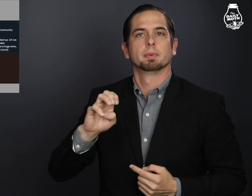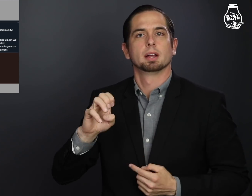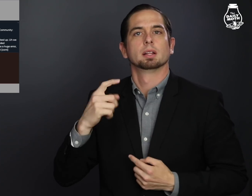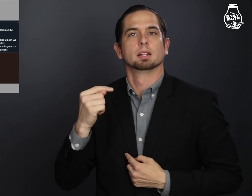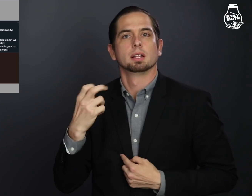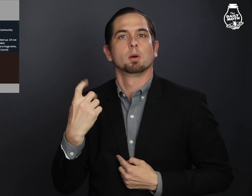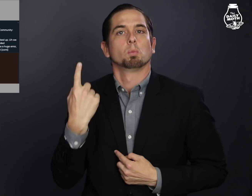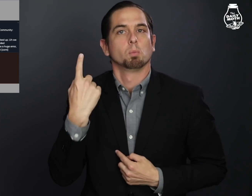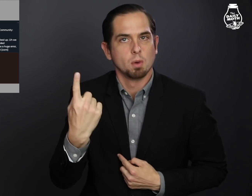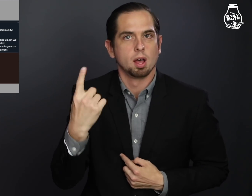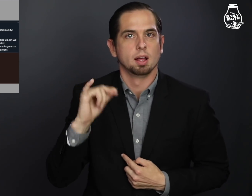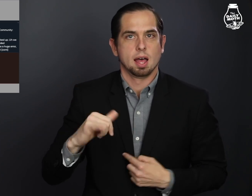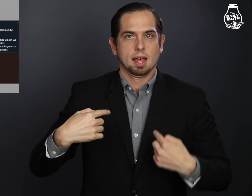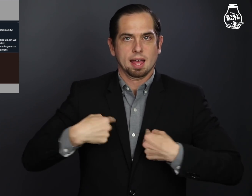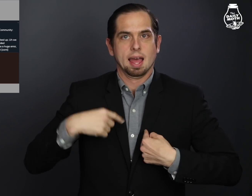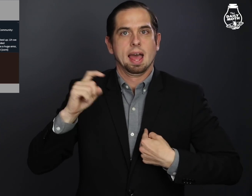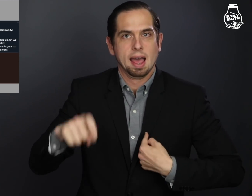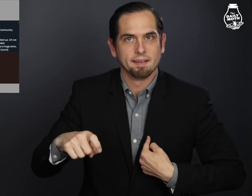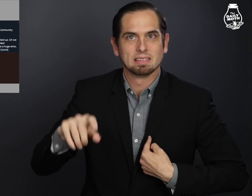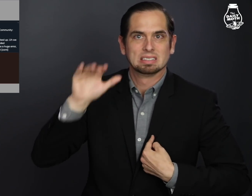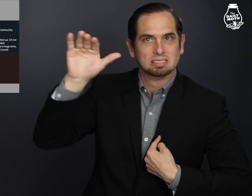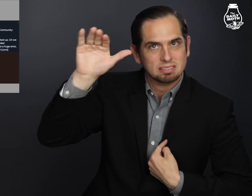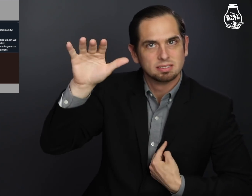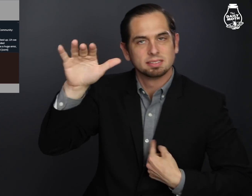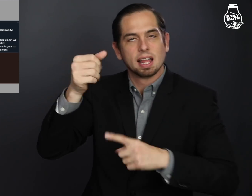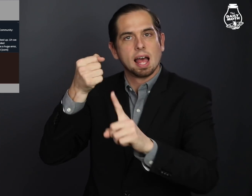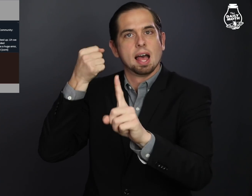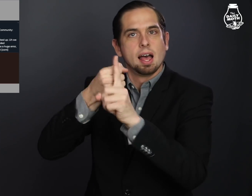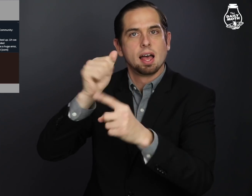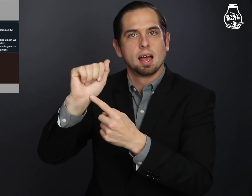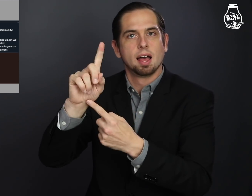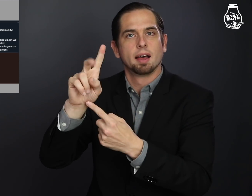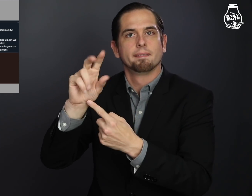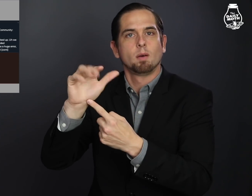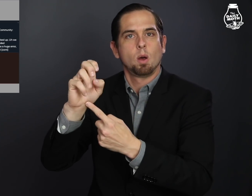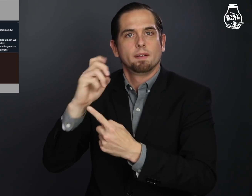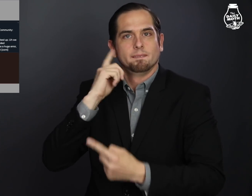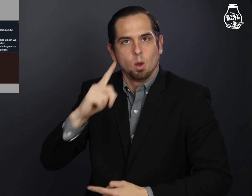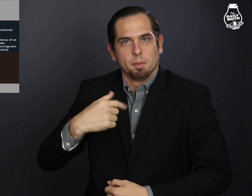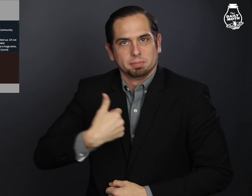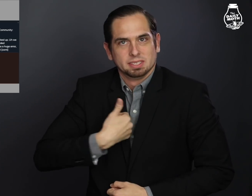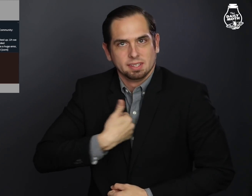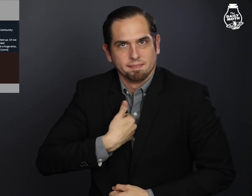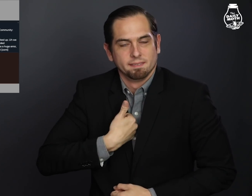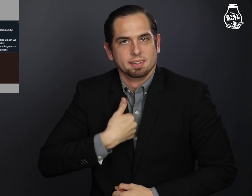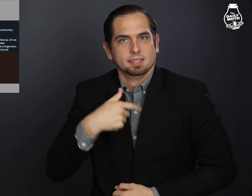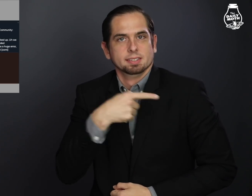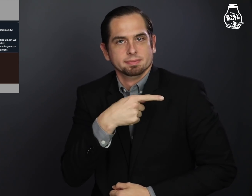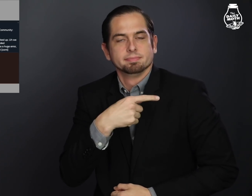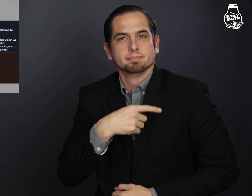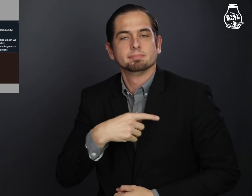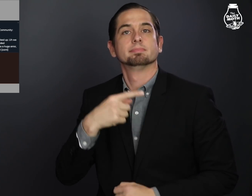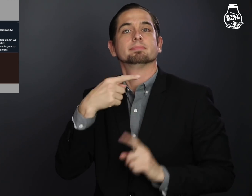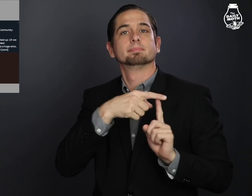to be the one who has to advocate for myself."